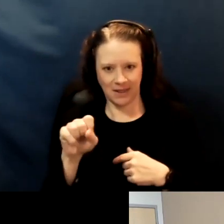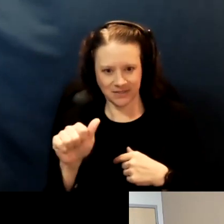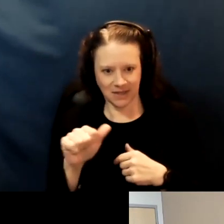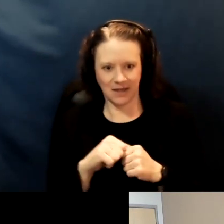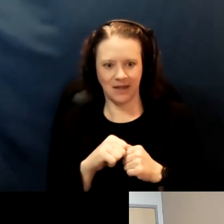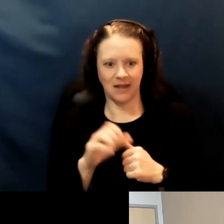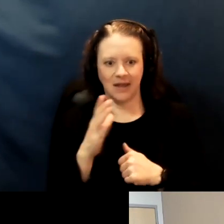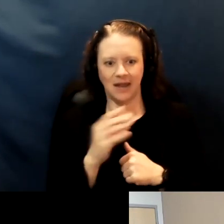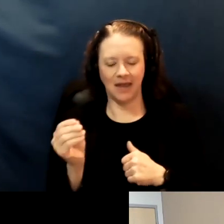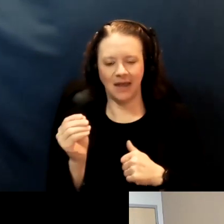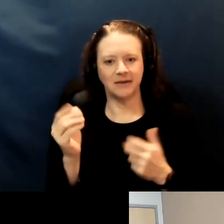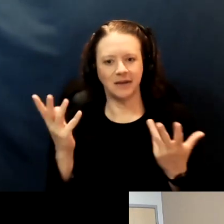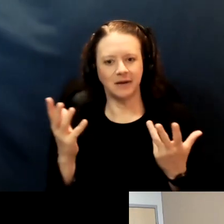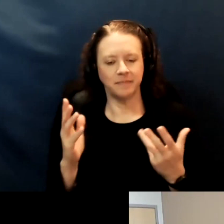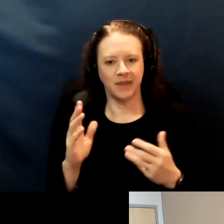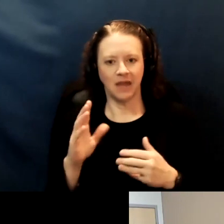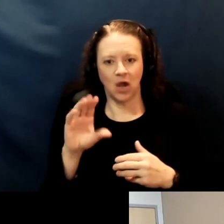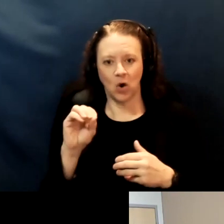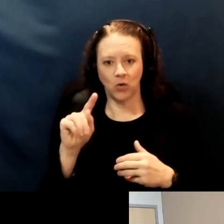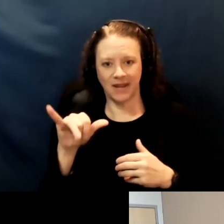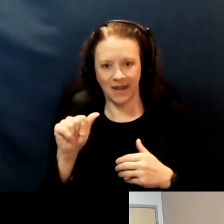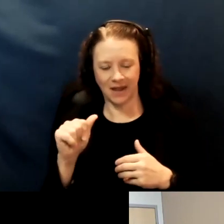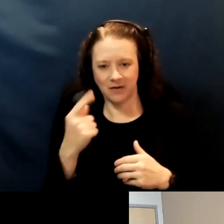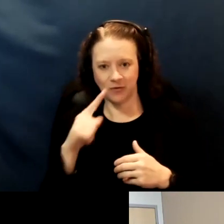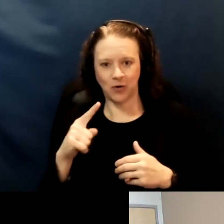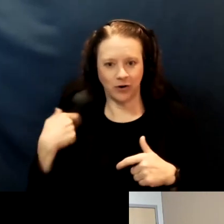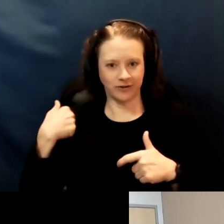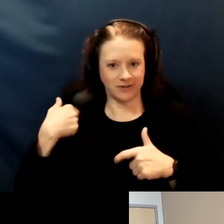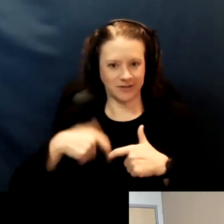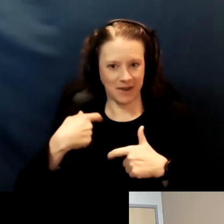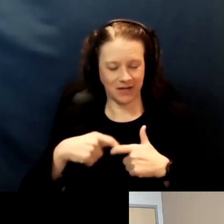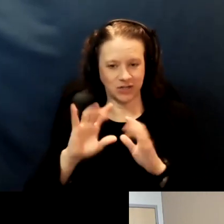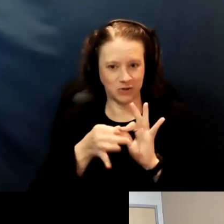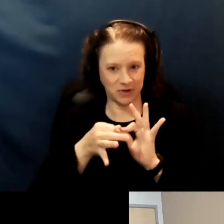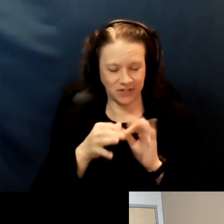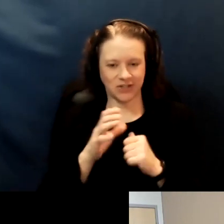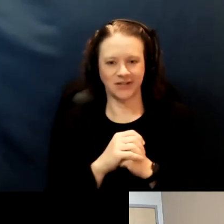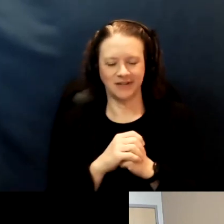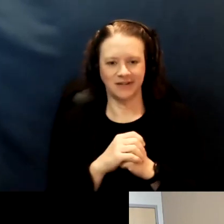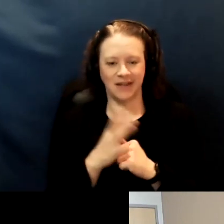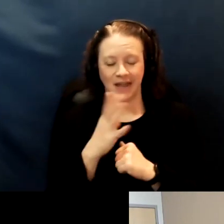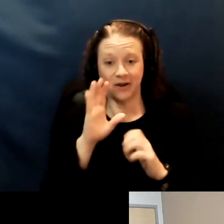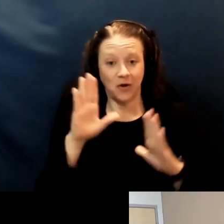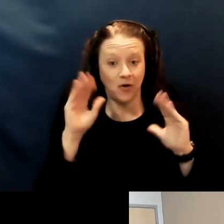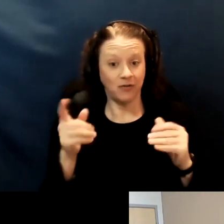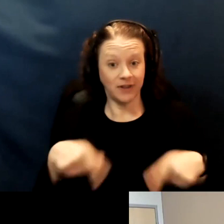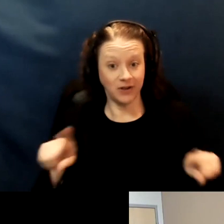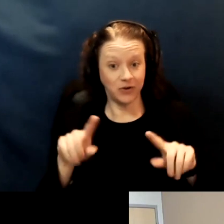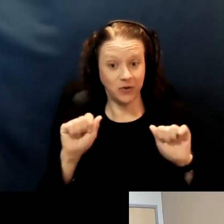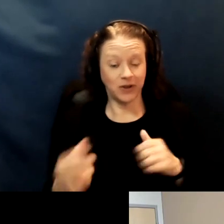and our Otia for the Spanish translate interpretation. And hopefully, you guys can join us on Friday